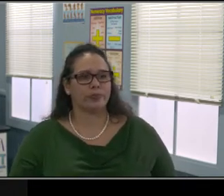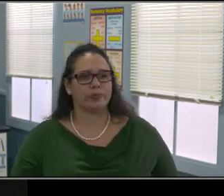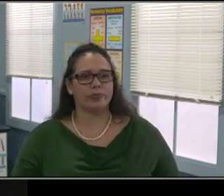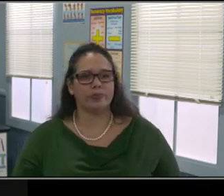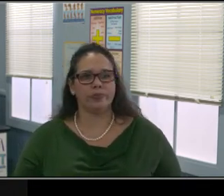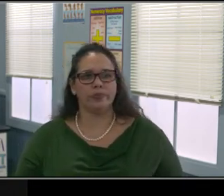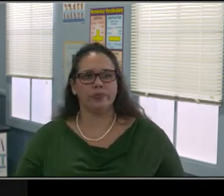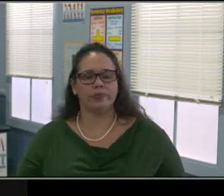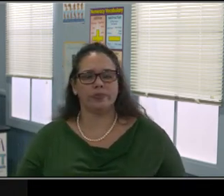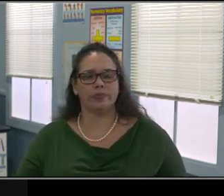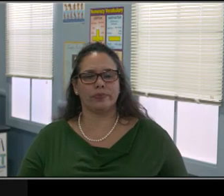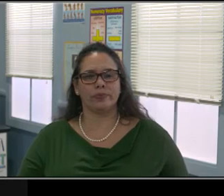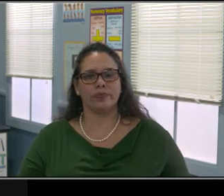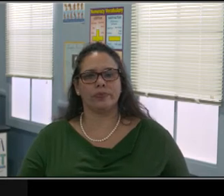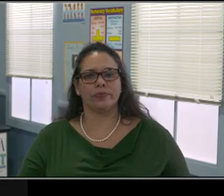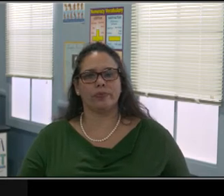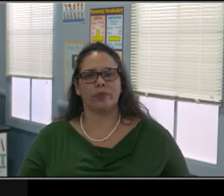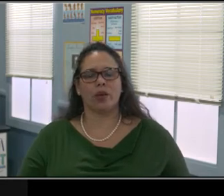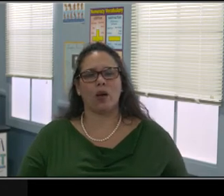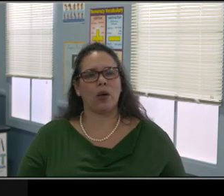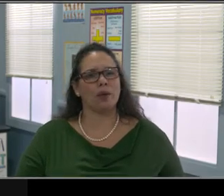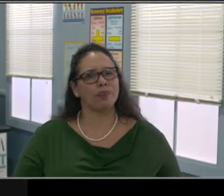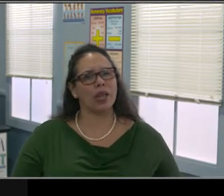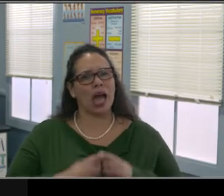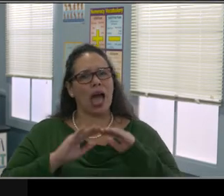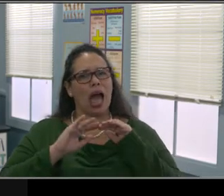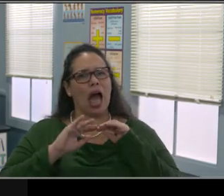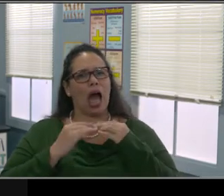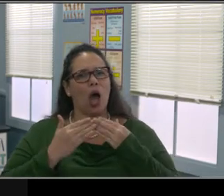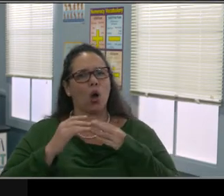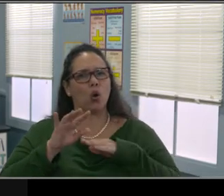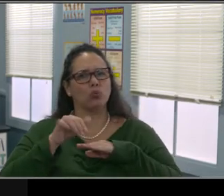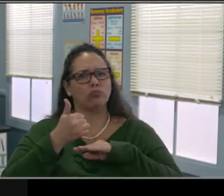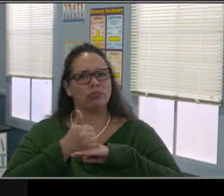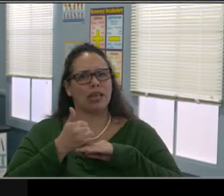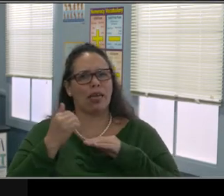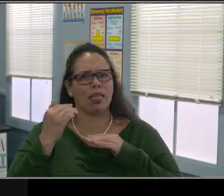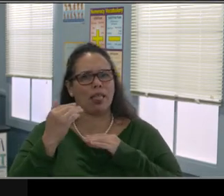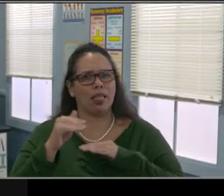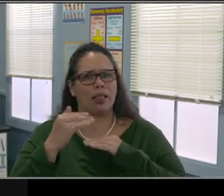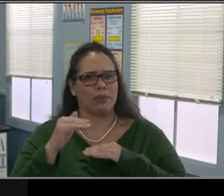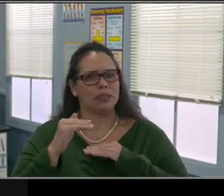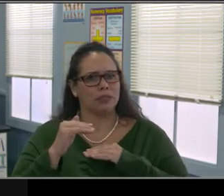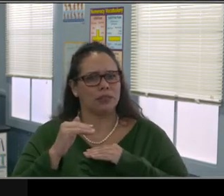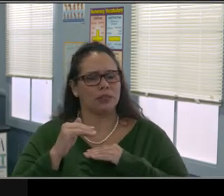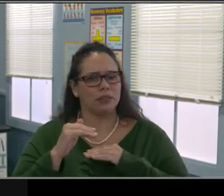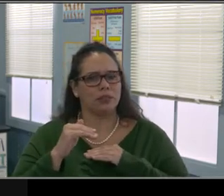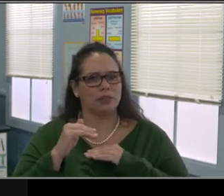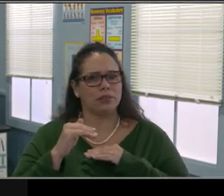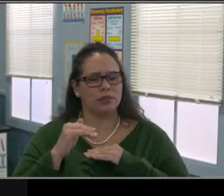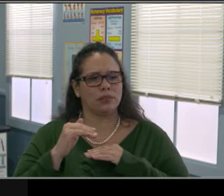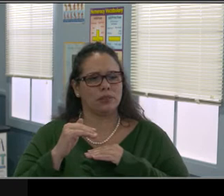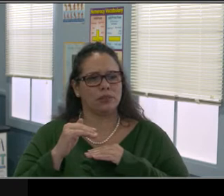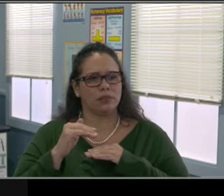When setting limits, when we are setting limits with a child, we're offering a choice. And I'm gonna explain that a little bit more, okay?